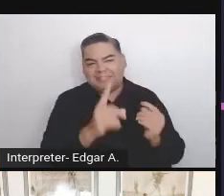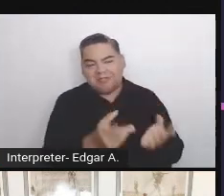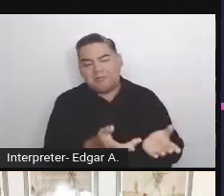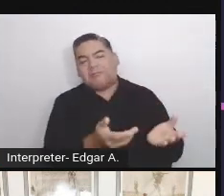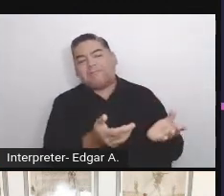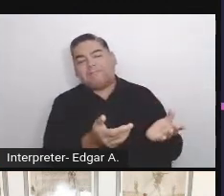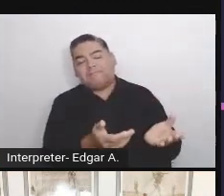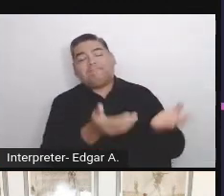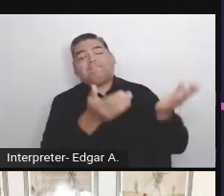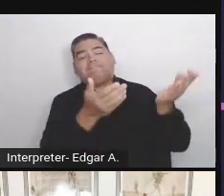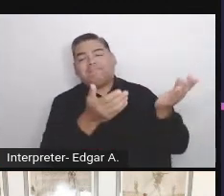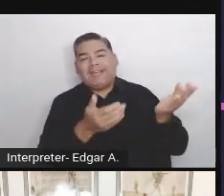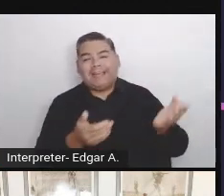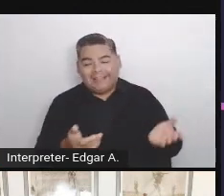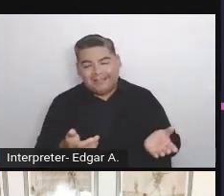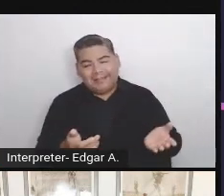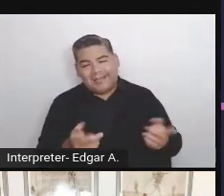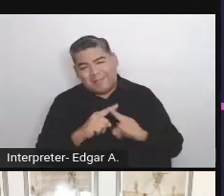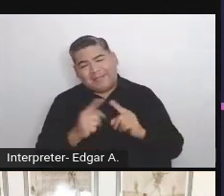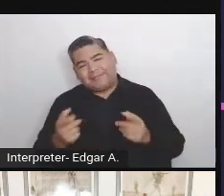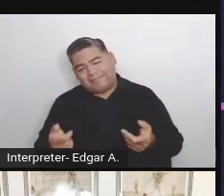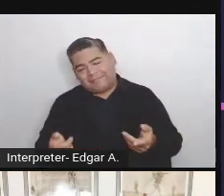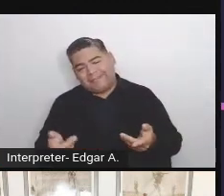Yes, it's here it's not as popular as it should be.